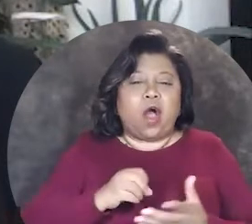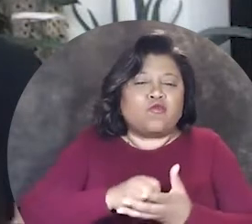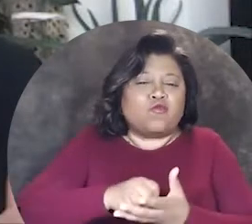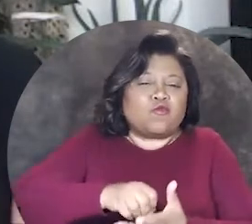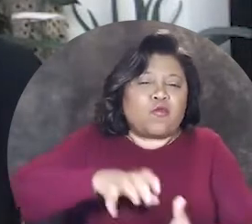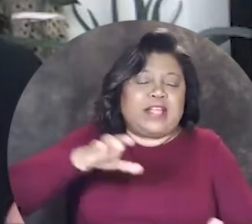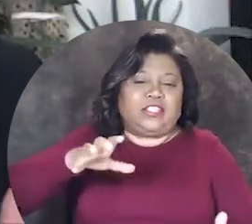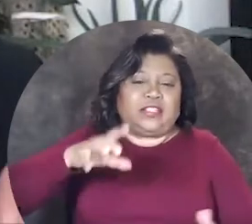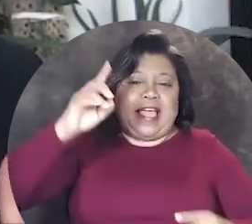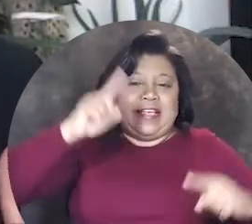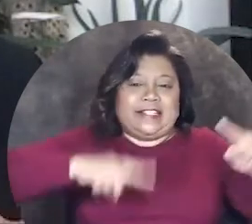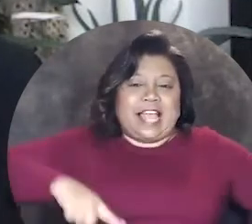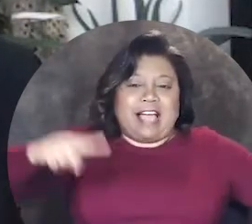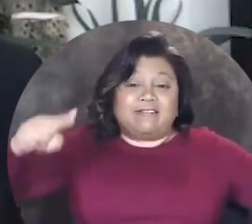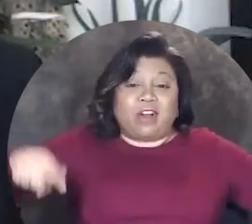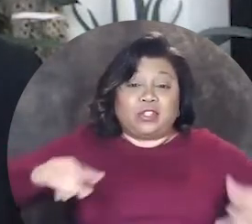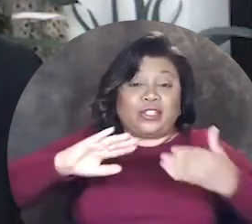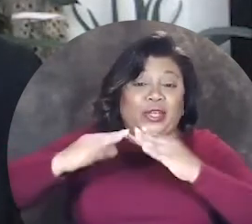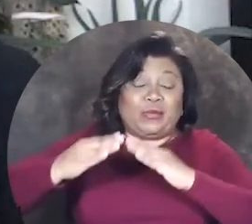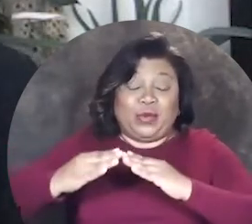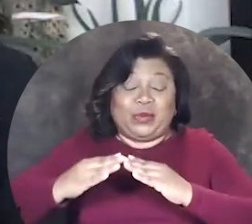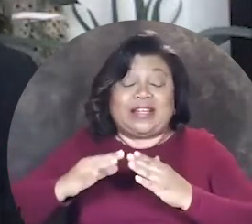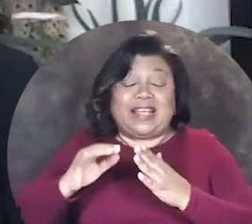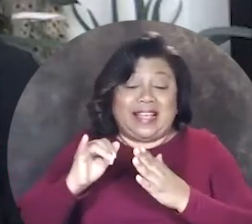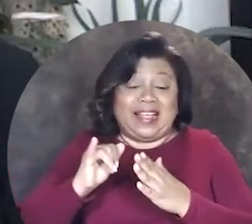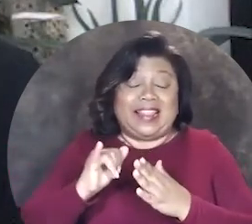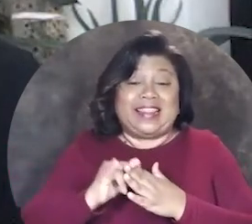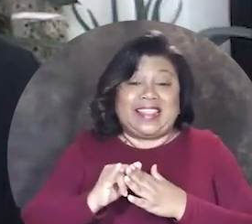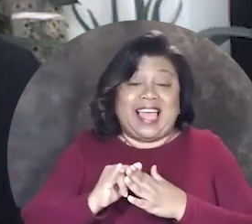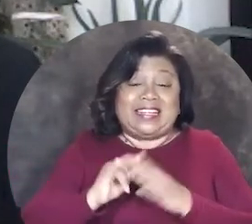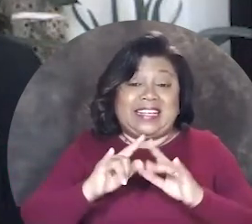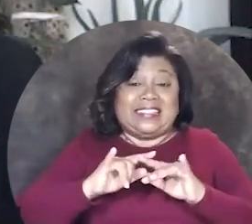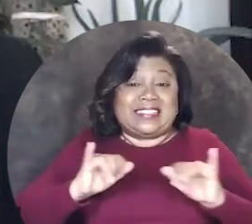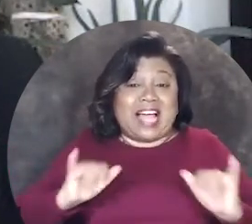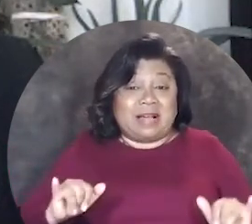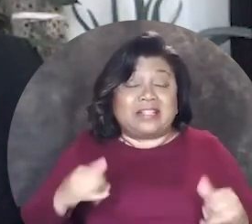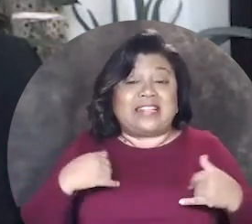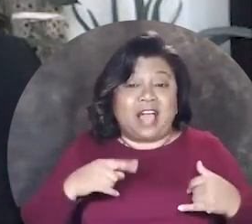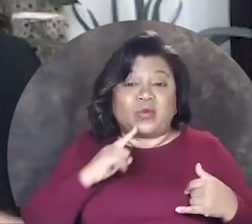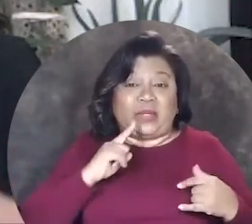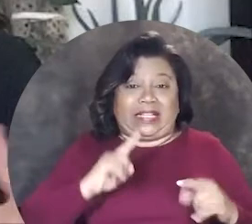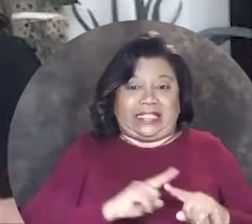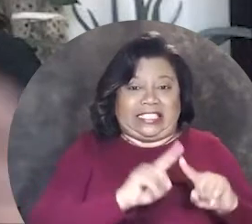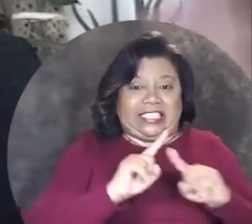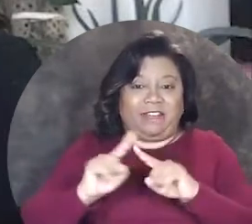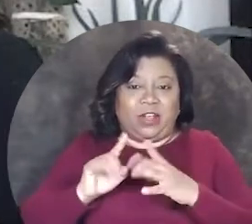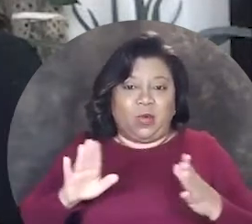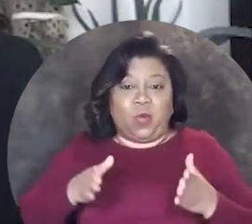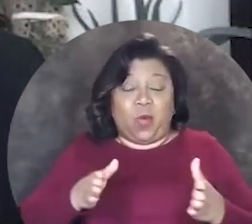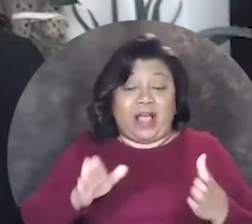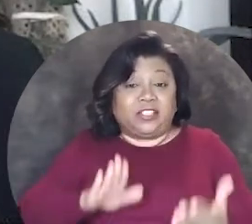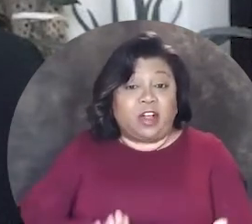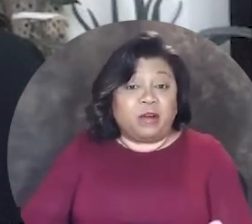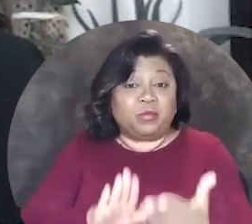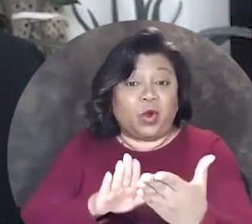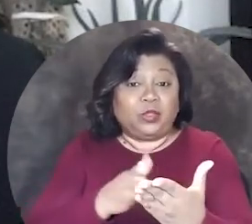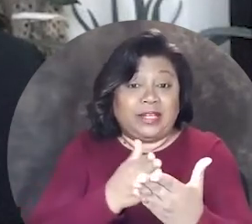a rich and diverse community that simultaneously had very different ways of approaching things